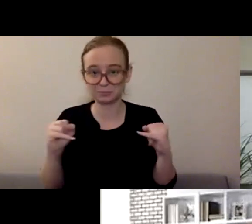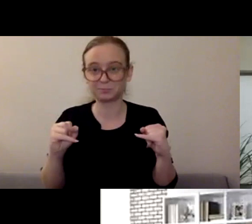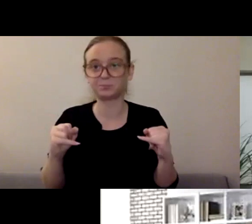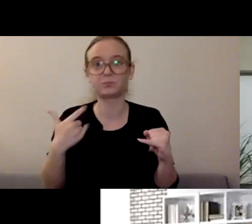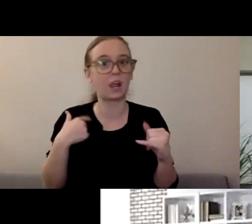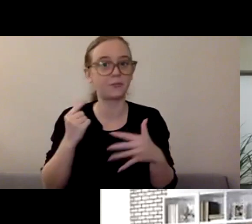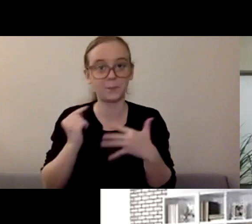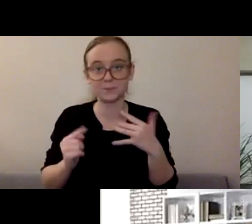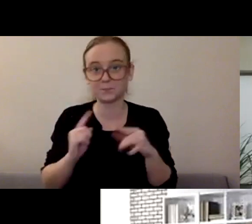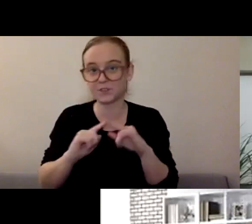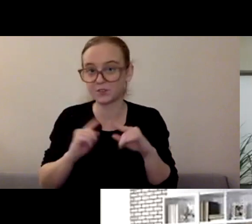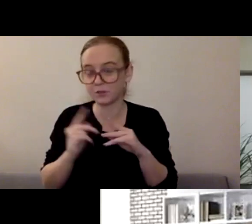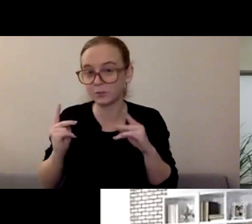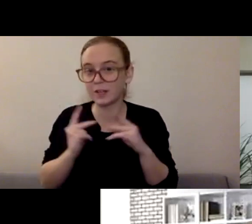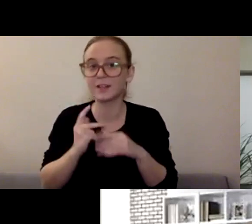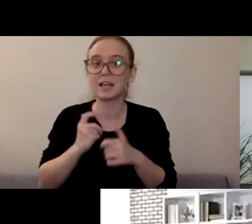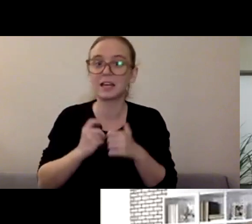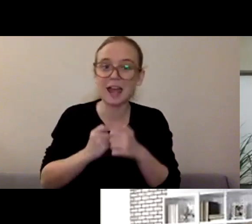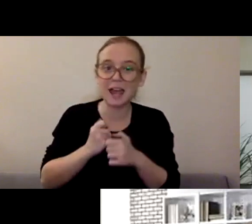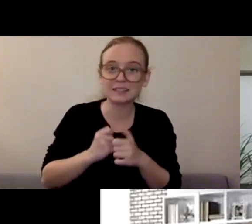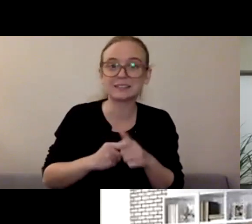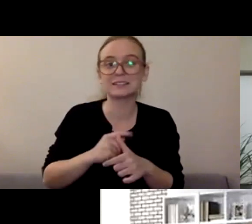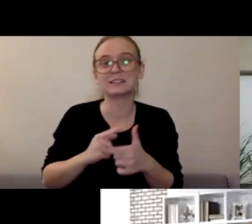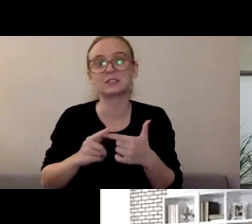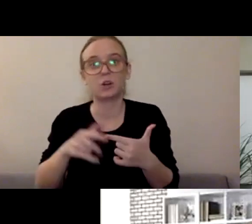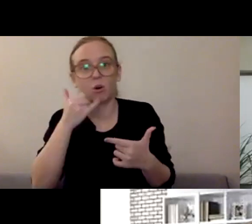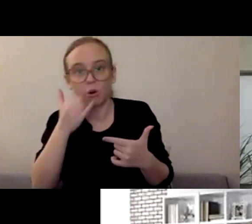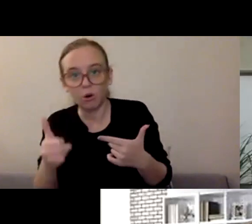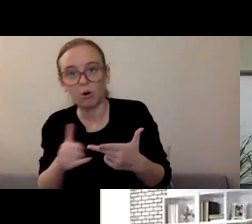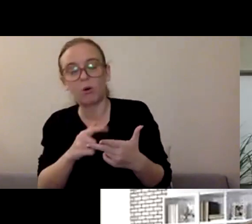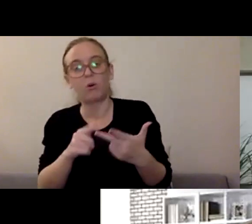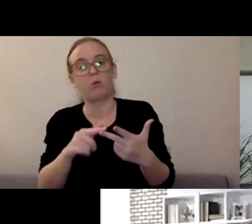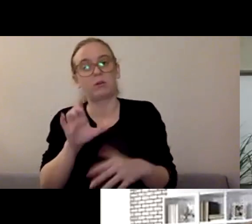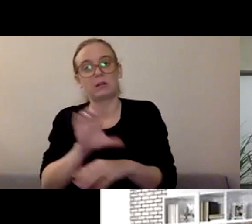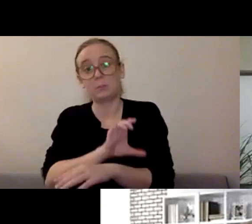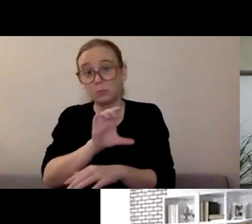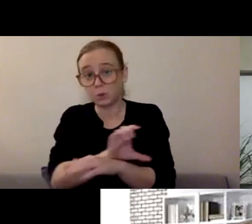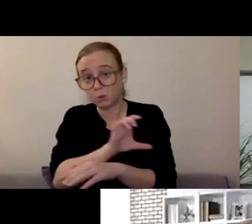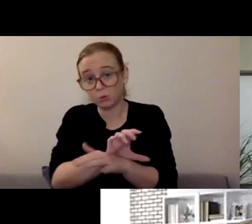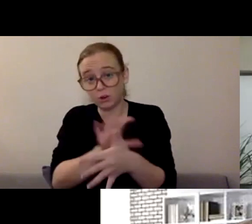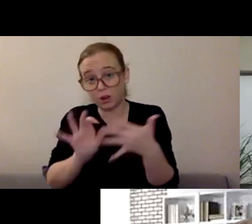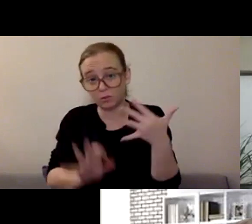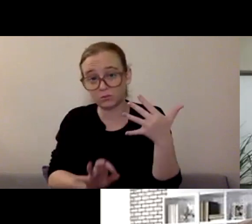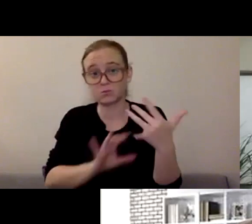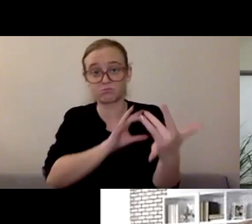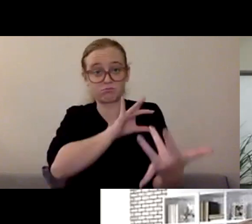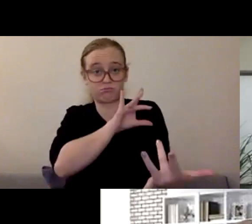So I think that would be a really nice first option. Then I think the second piece that I really like, you don't have to go this route,